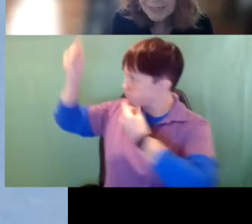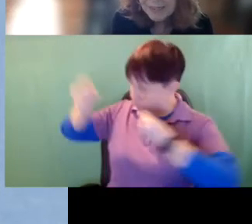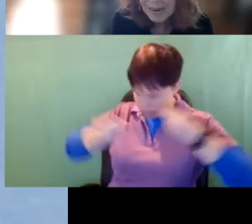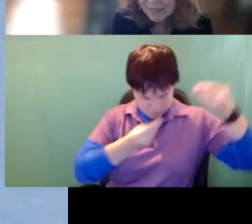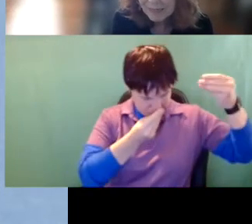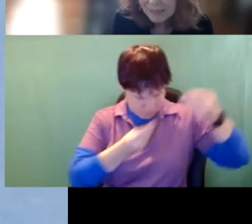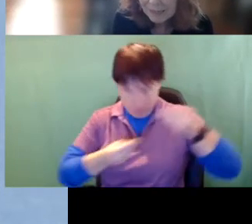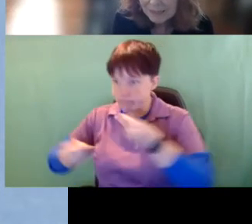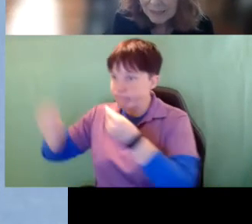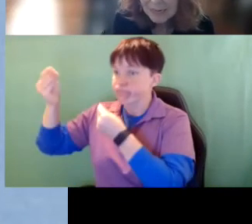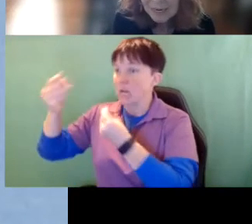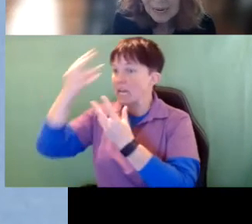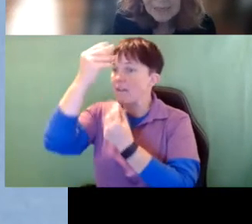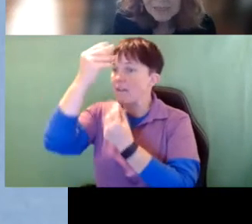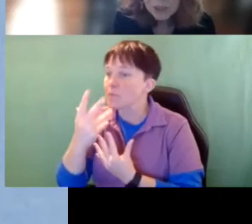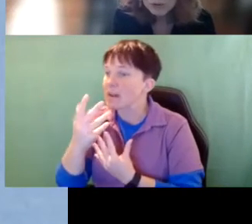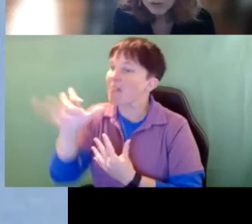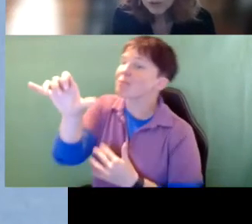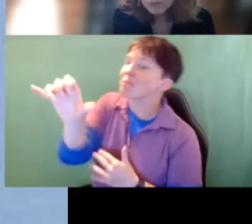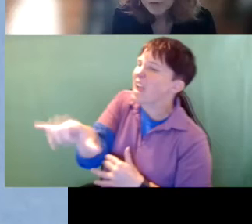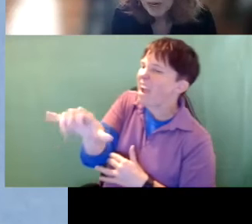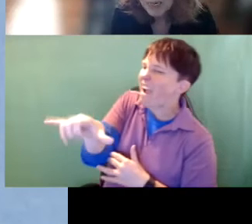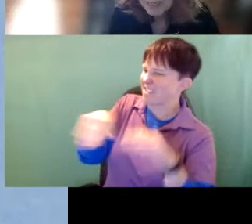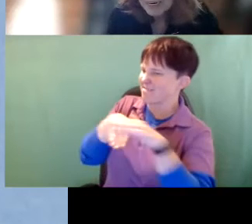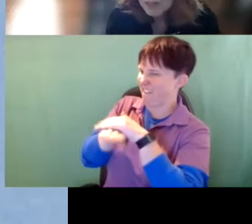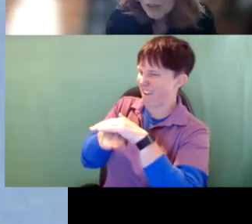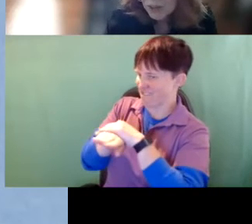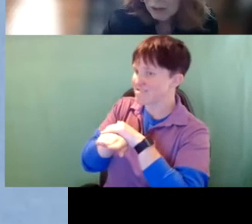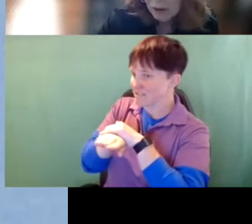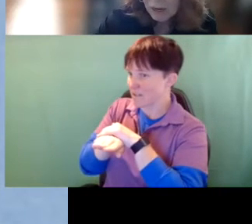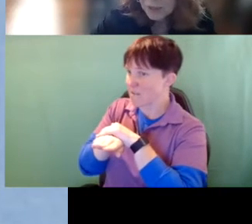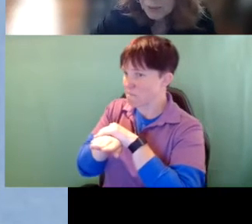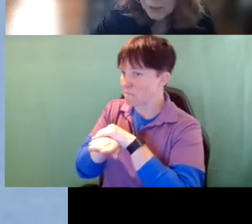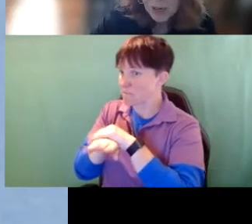is access and so to provide that under the law to provide